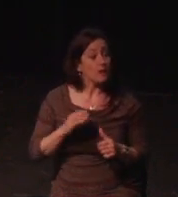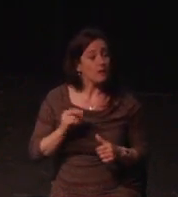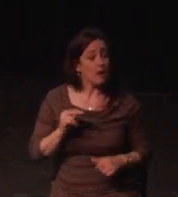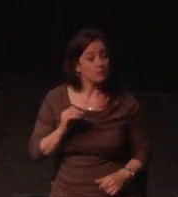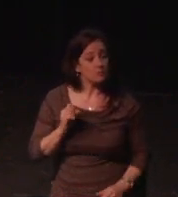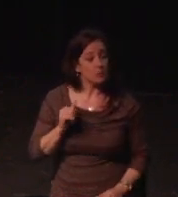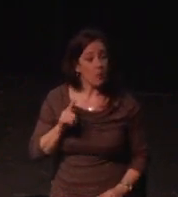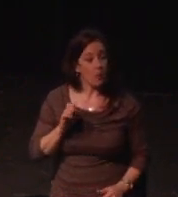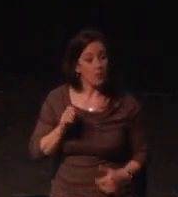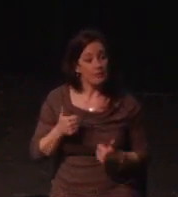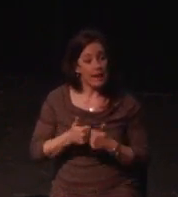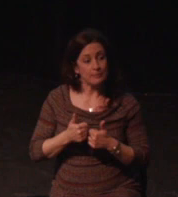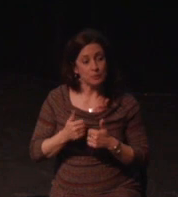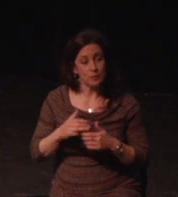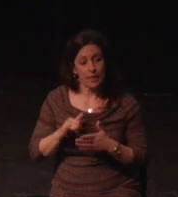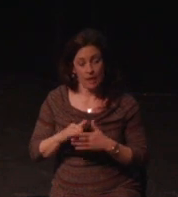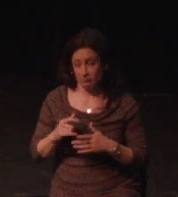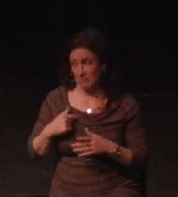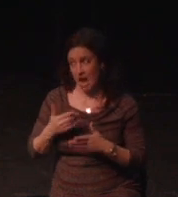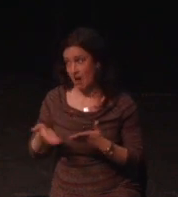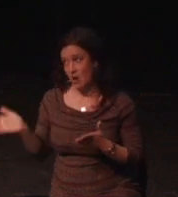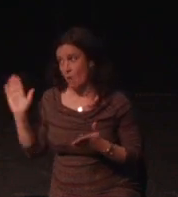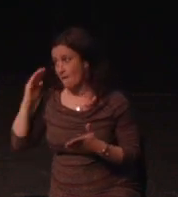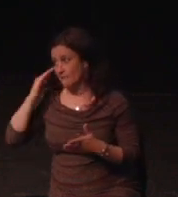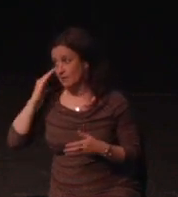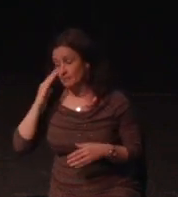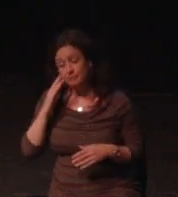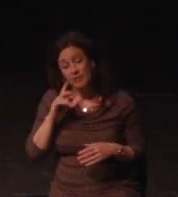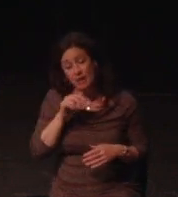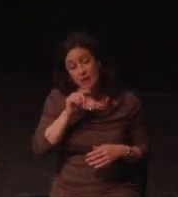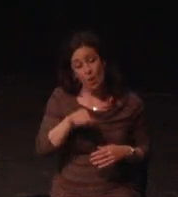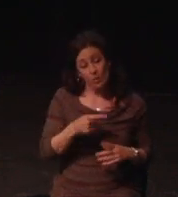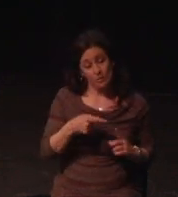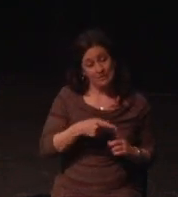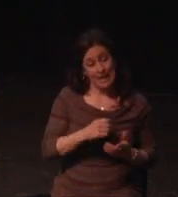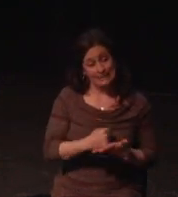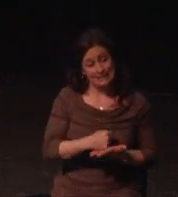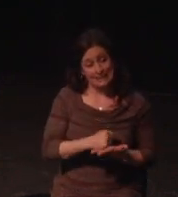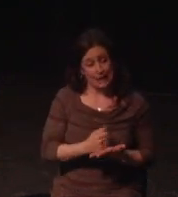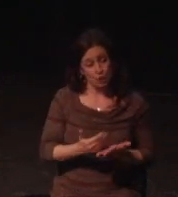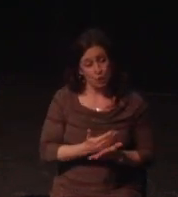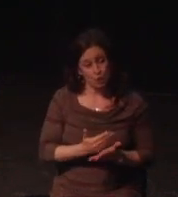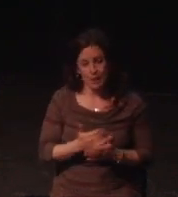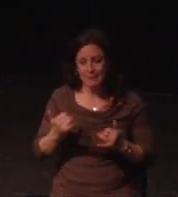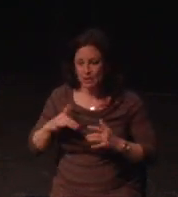On several occasions, this is a theme. The games you all work so hard to make for us bring me so much.